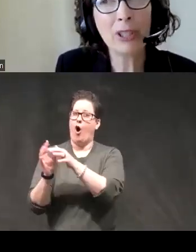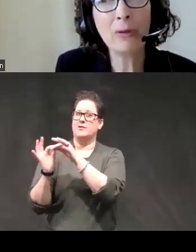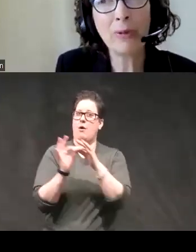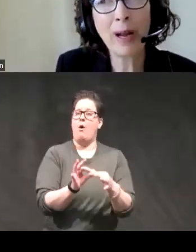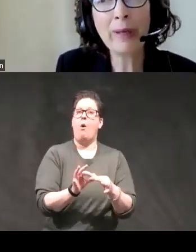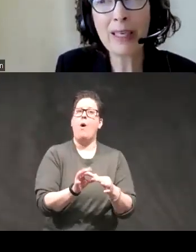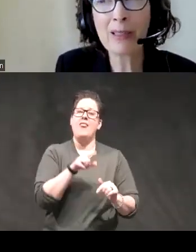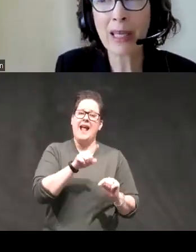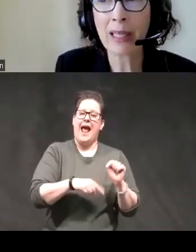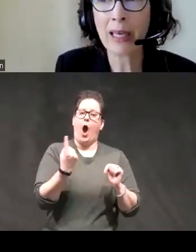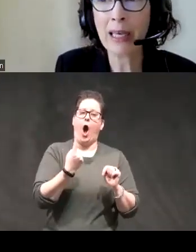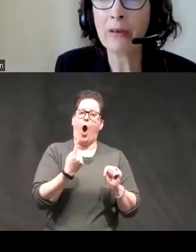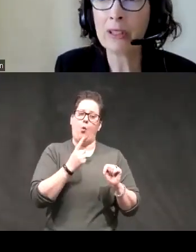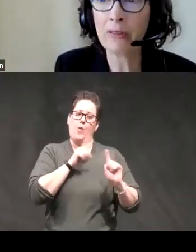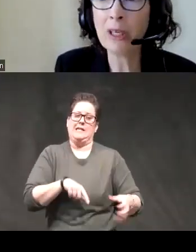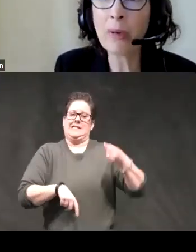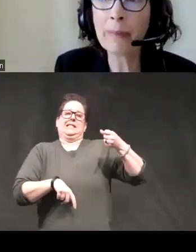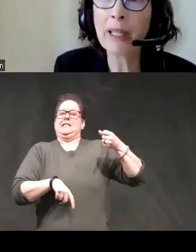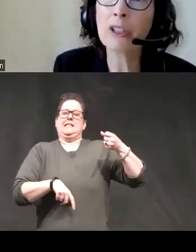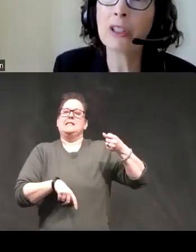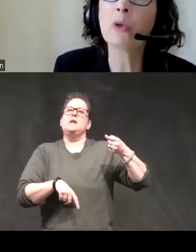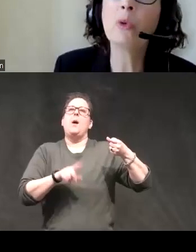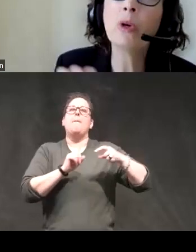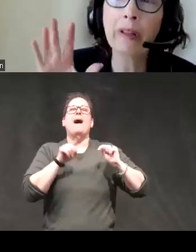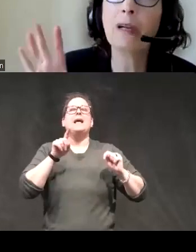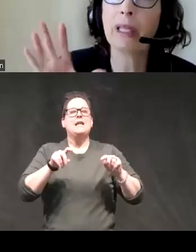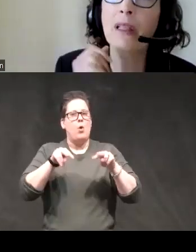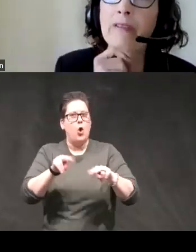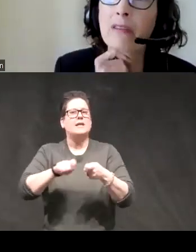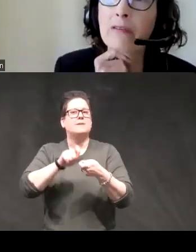but you probably need to look at that either in severe populations or think about the level of